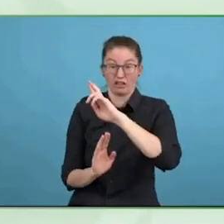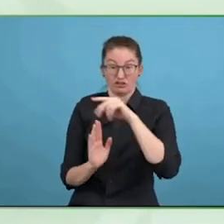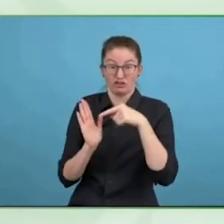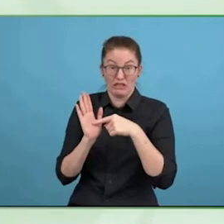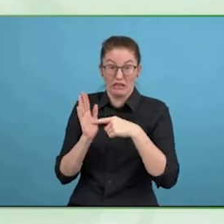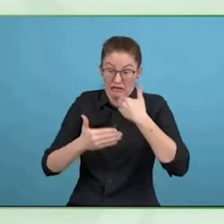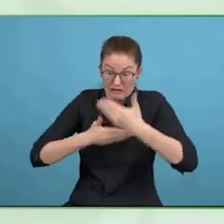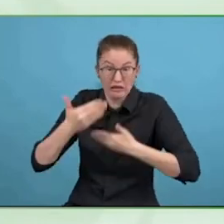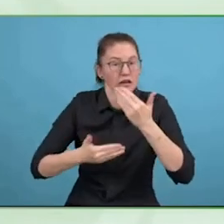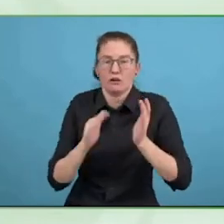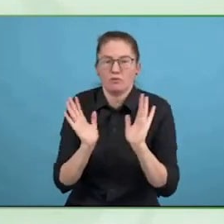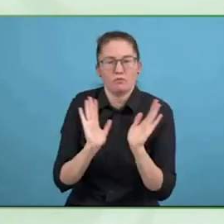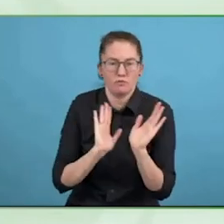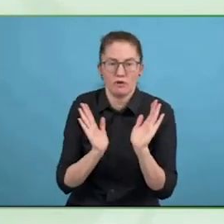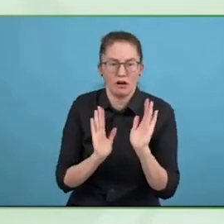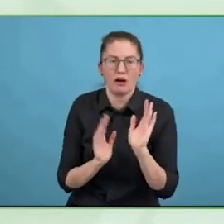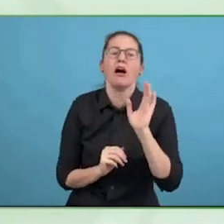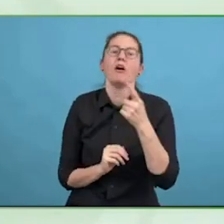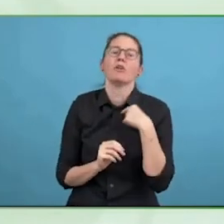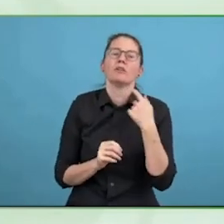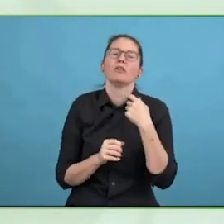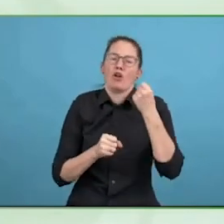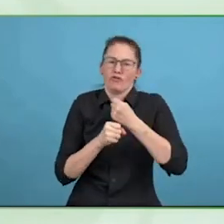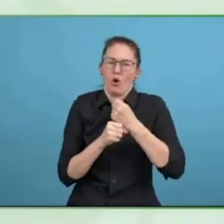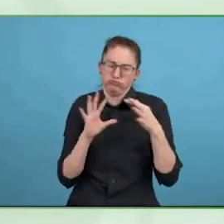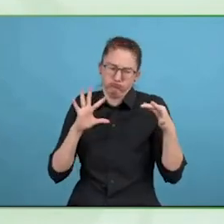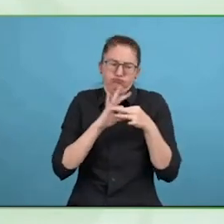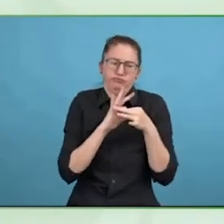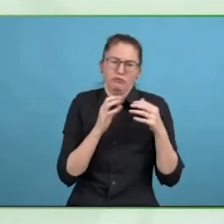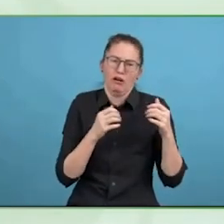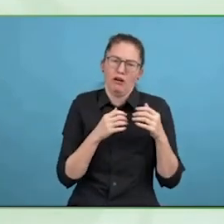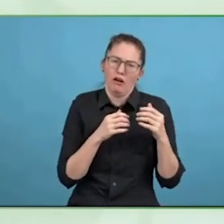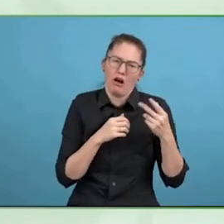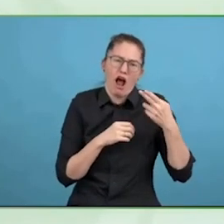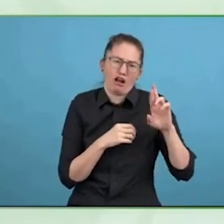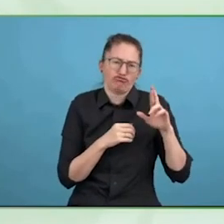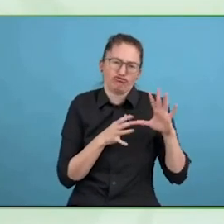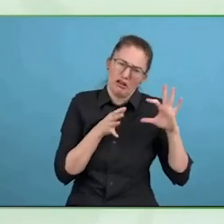But they can just sit on a shelf. So it is really about whether you have processes.